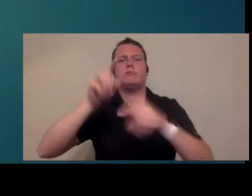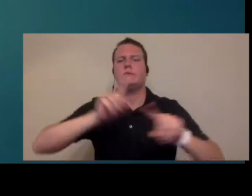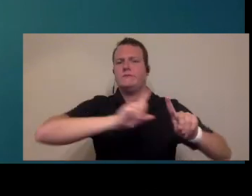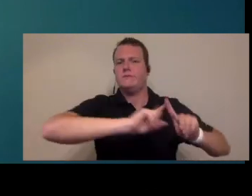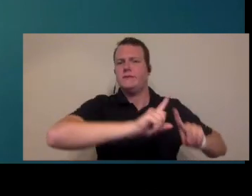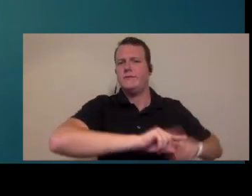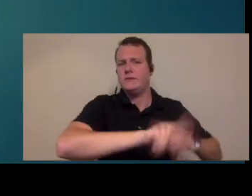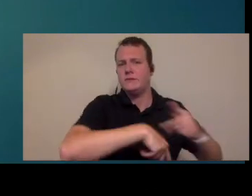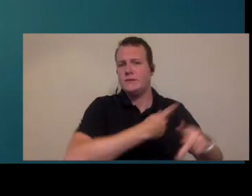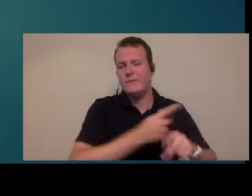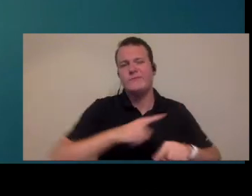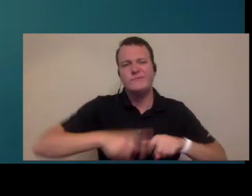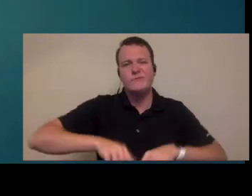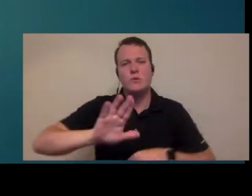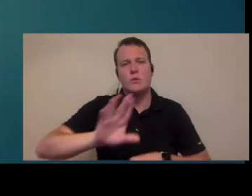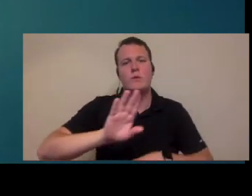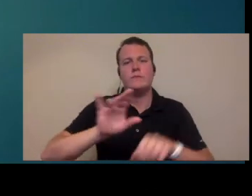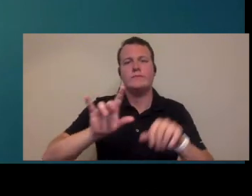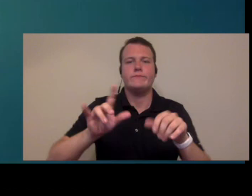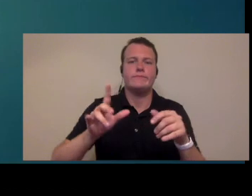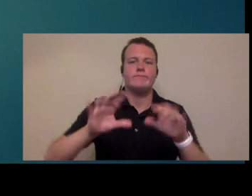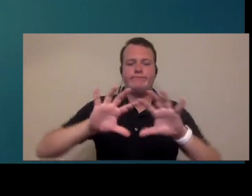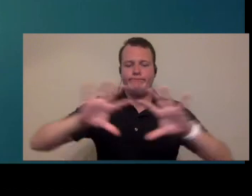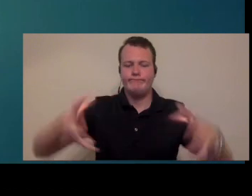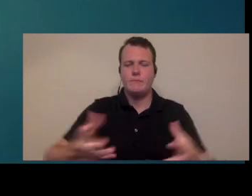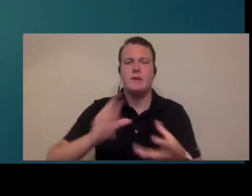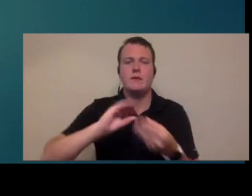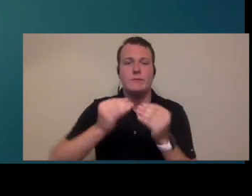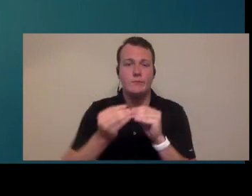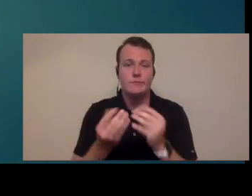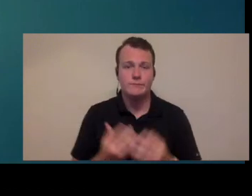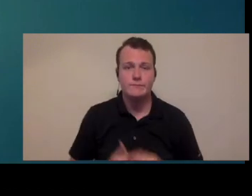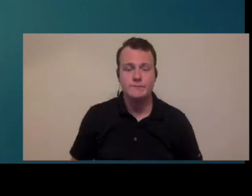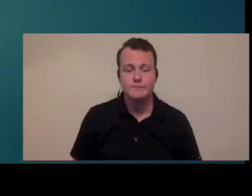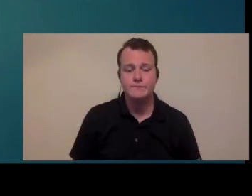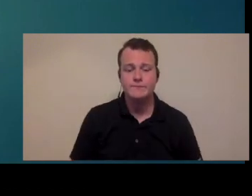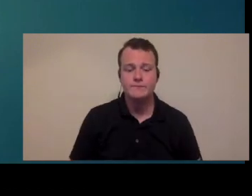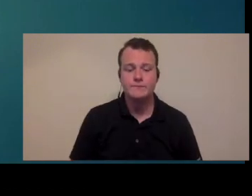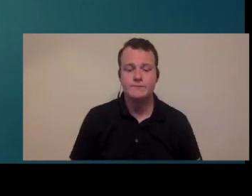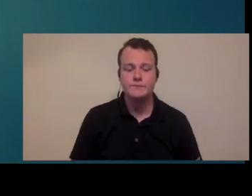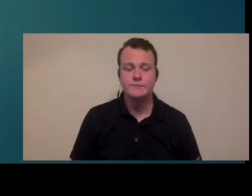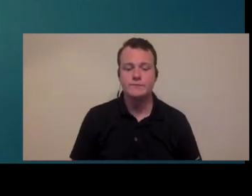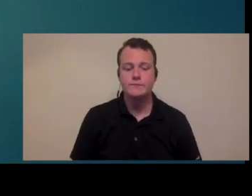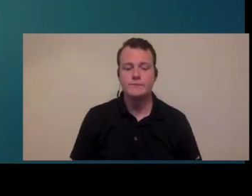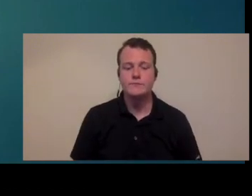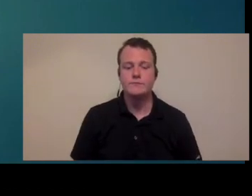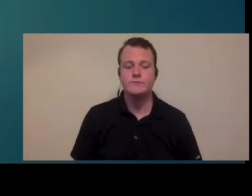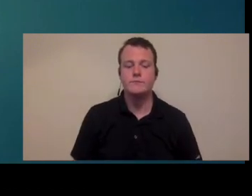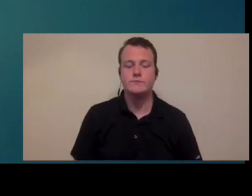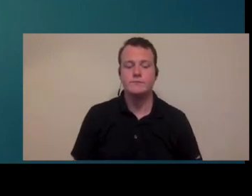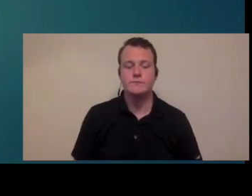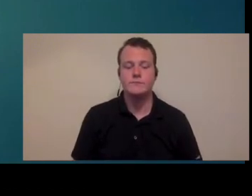depending on how it's set up in the size next slide please